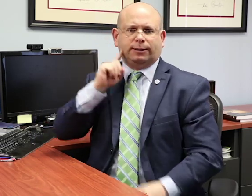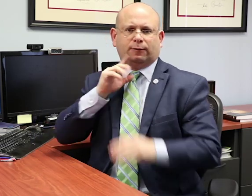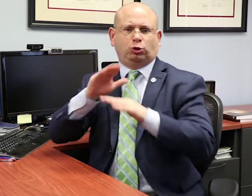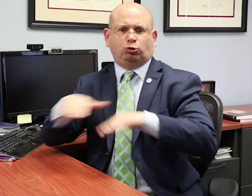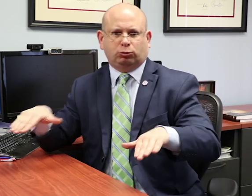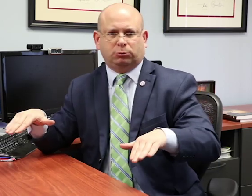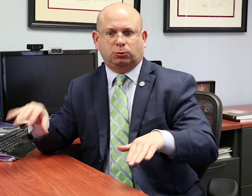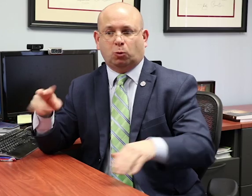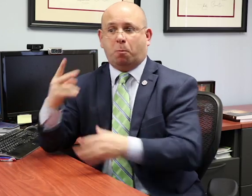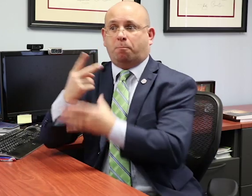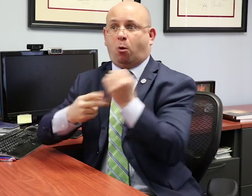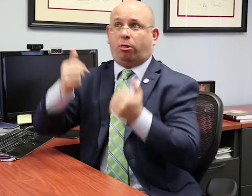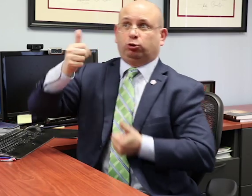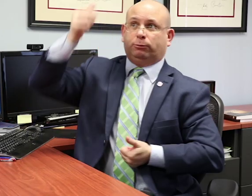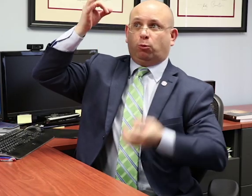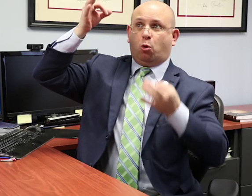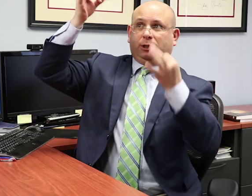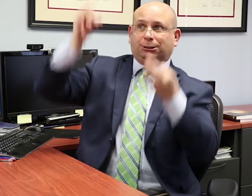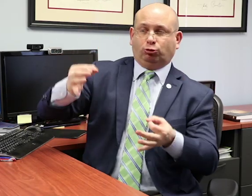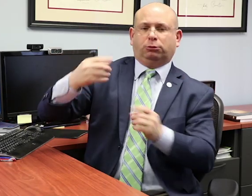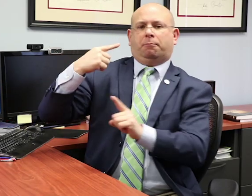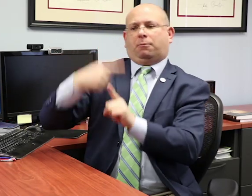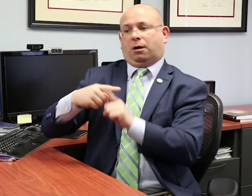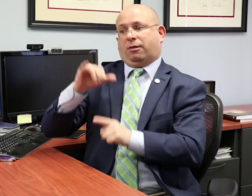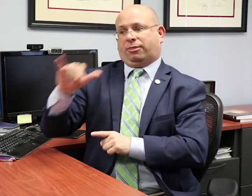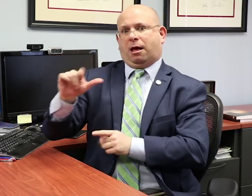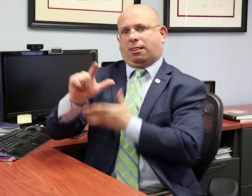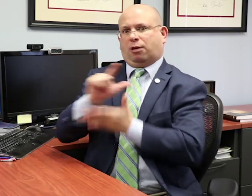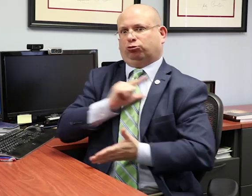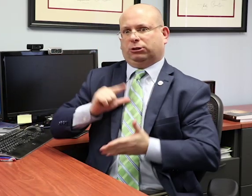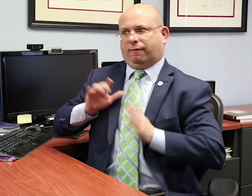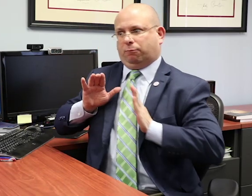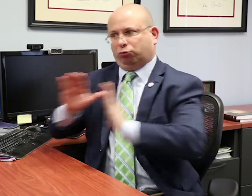better IEPs for deaf and hard of hearing students. With the combination of the Endrew F. Supreme Court decision and the legislative advocacy efforts,